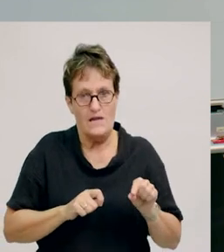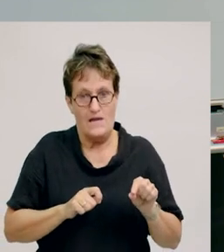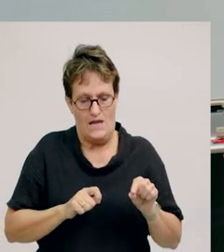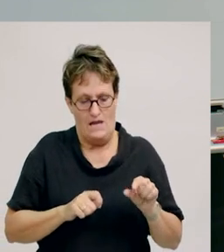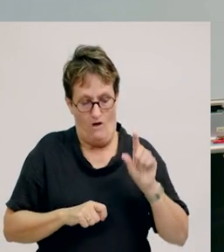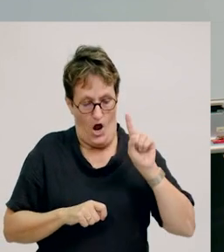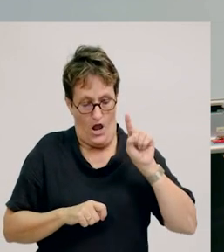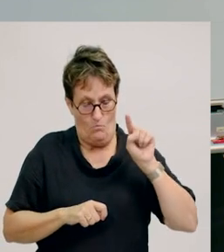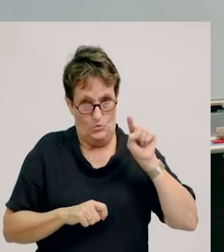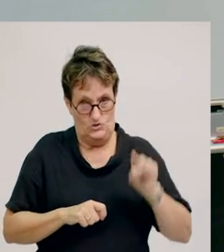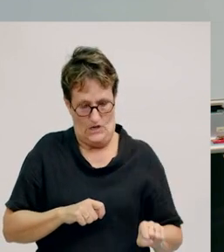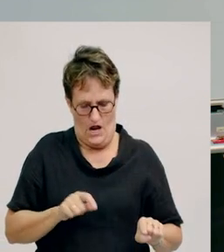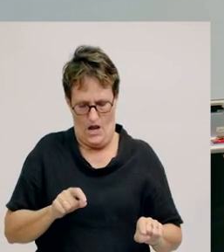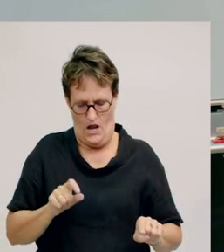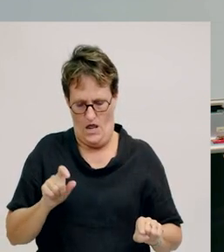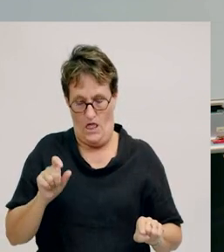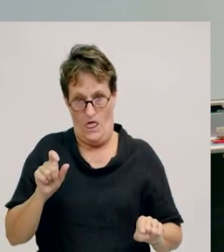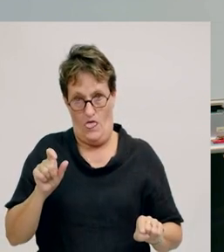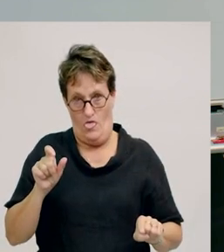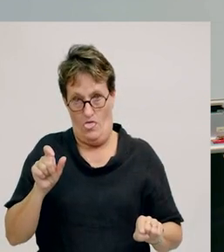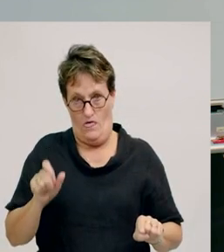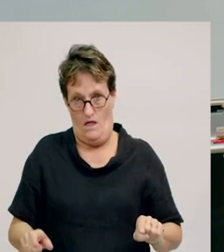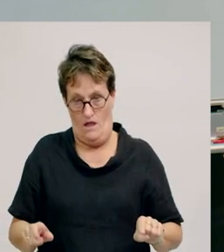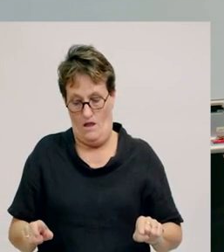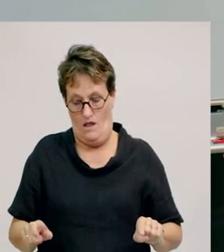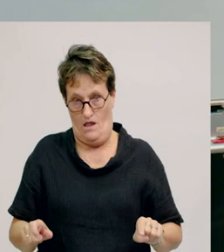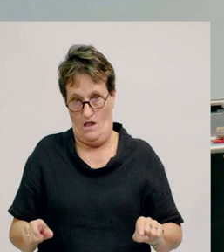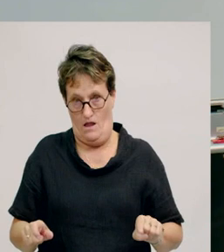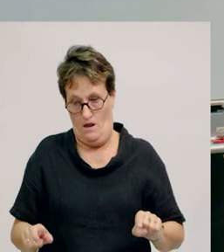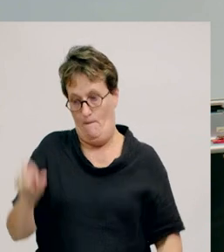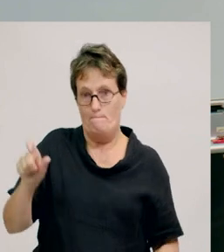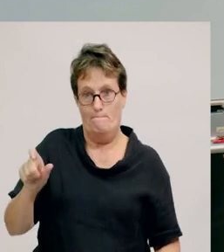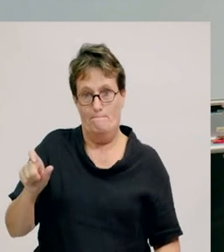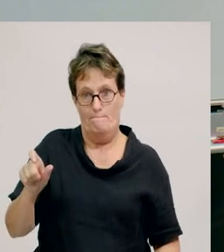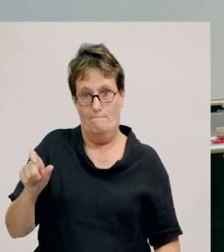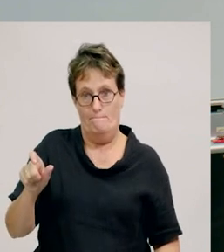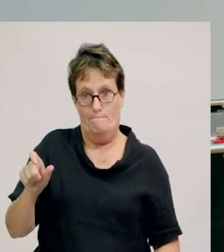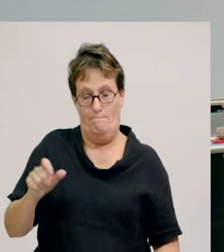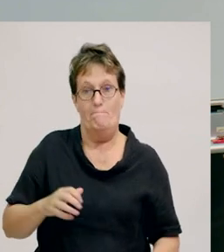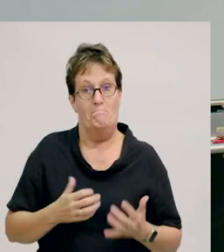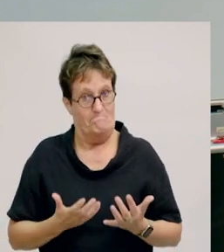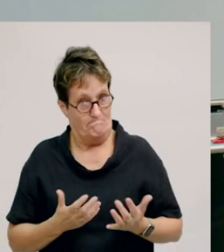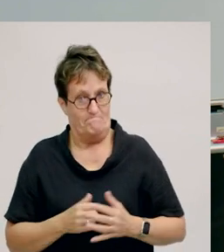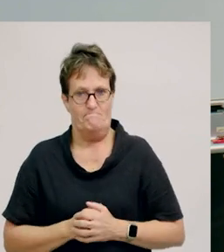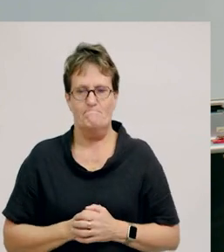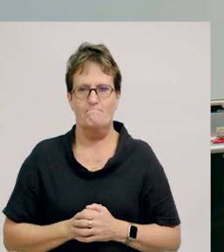If I push down on one end of the ruler, I can flip the eraser a little bit.